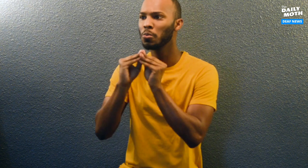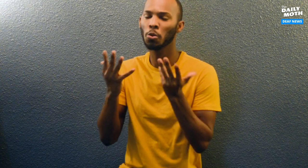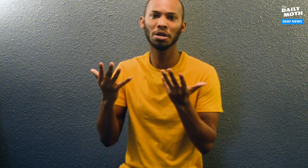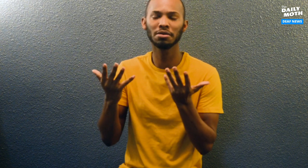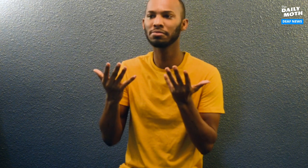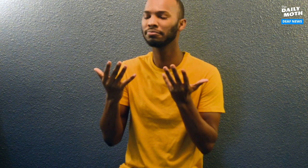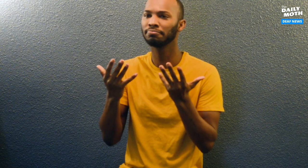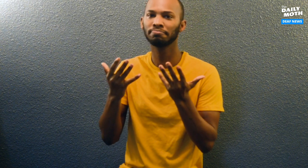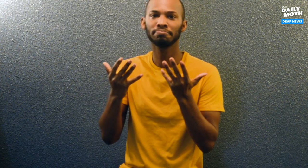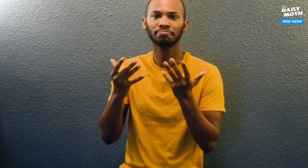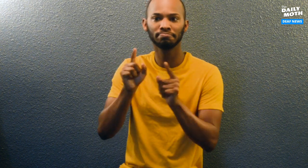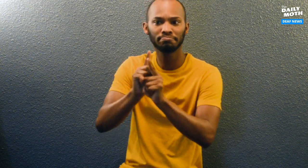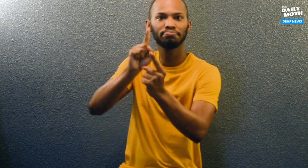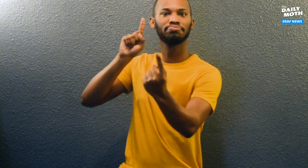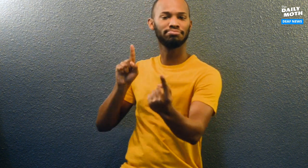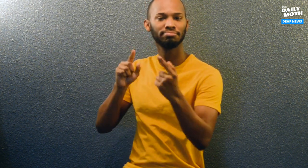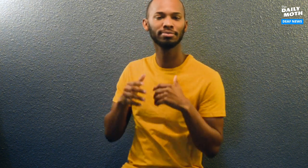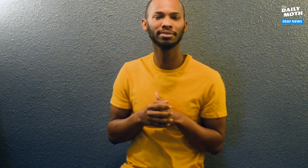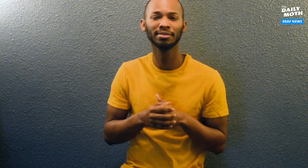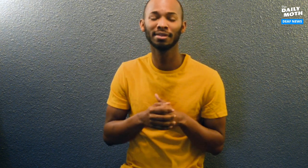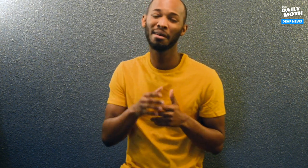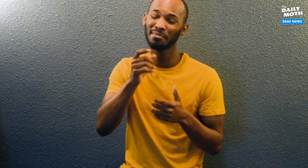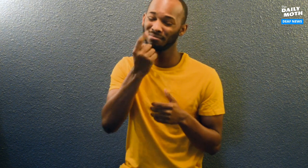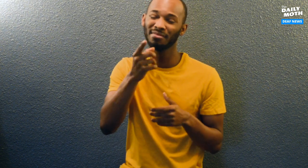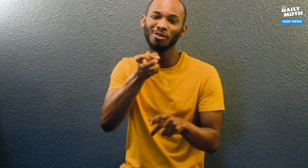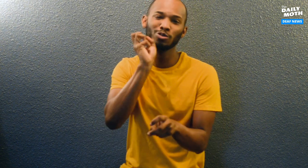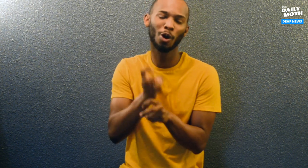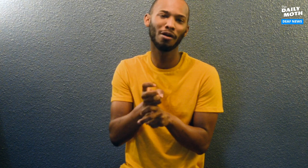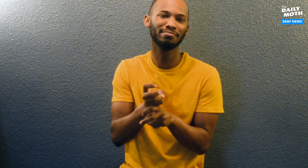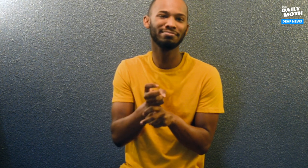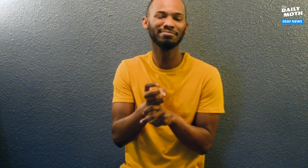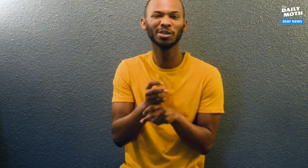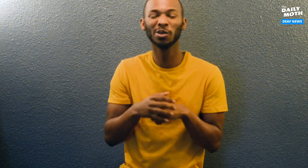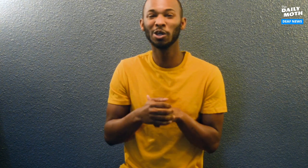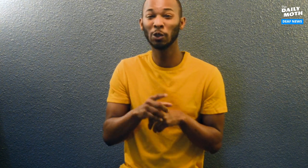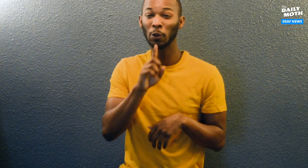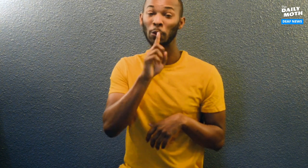and more physical space. I understand it's hard.